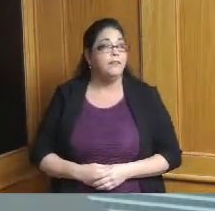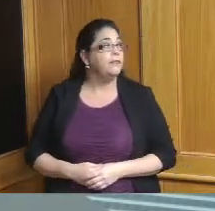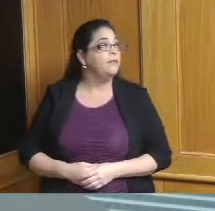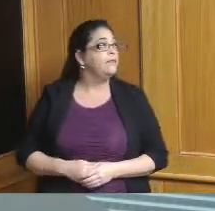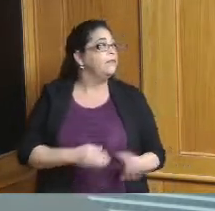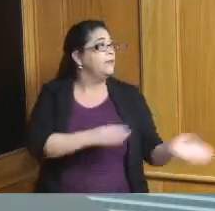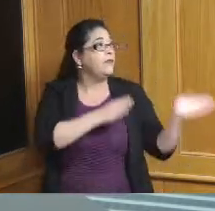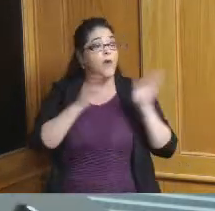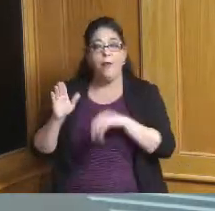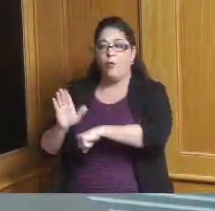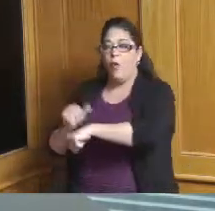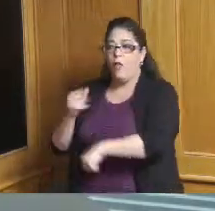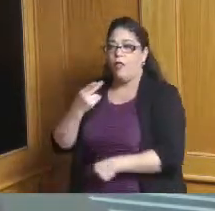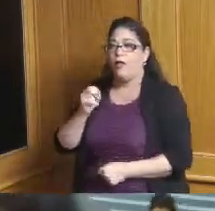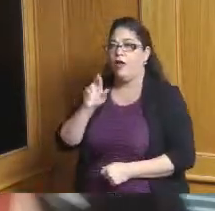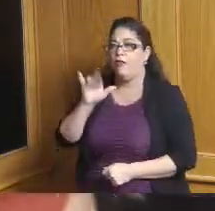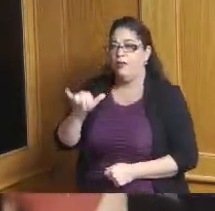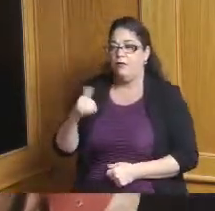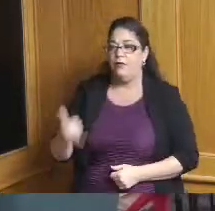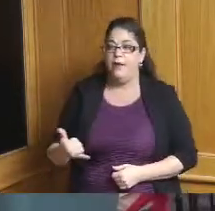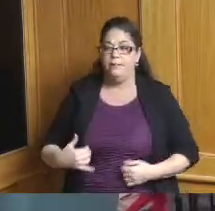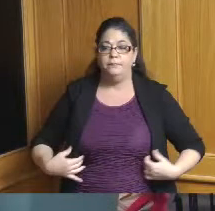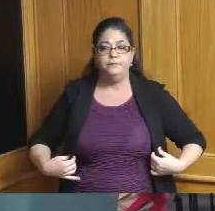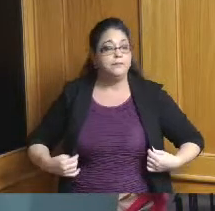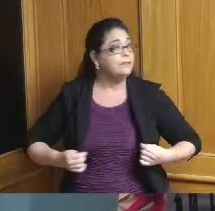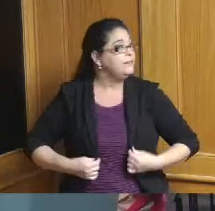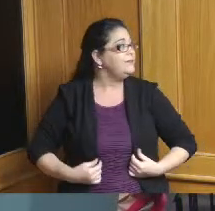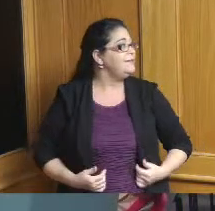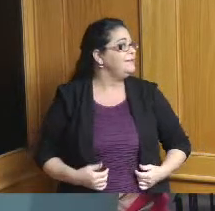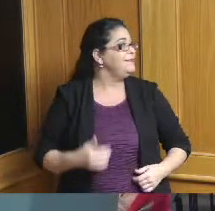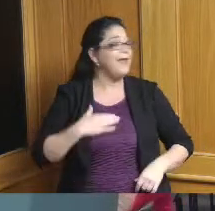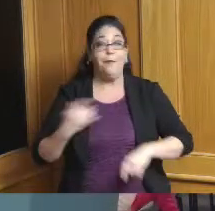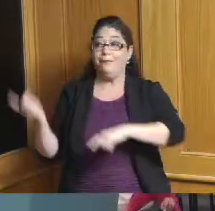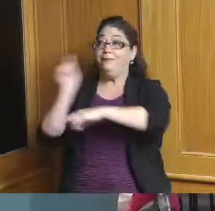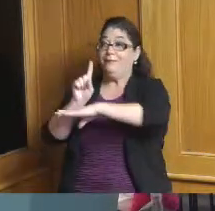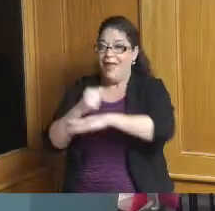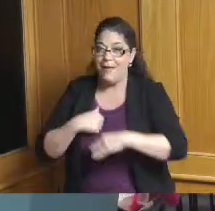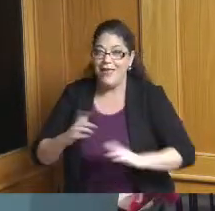want me to stand to the side Commissioners we're happy to entertain your questions or comments now